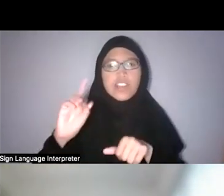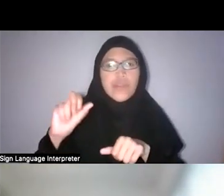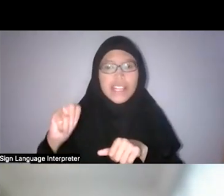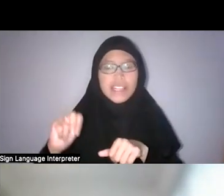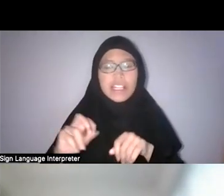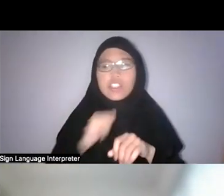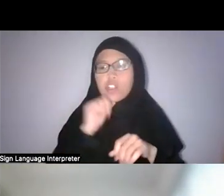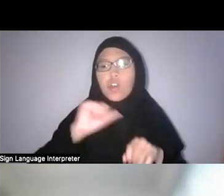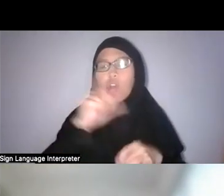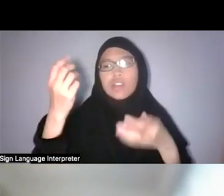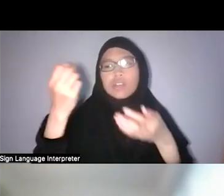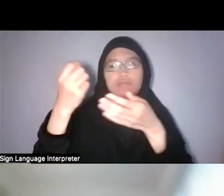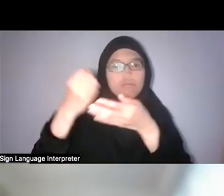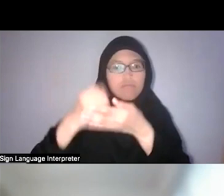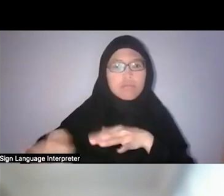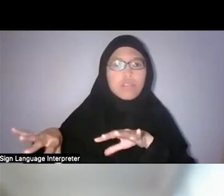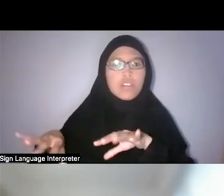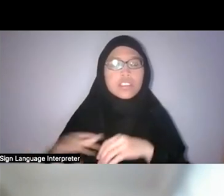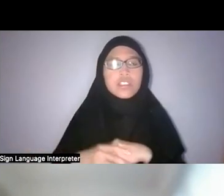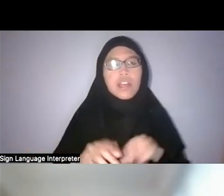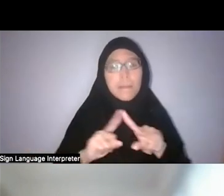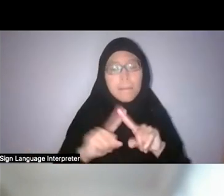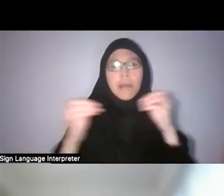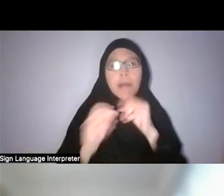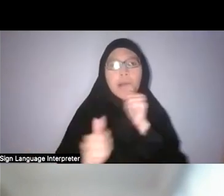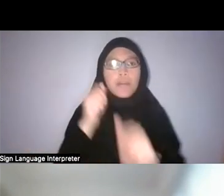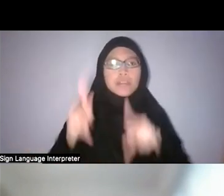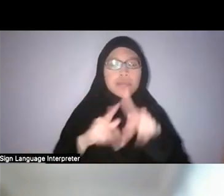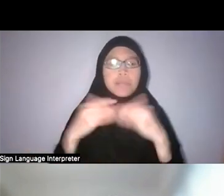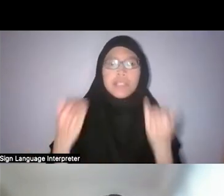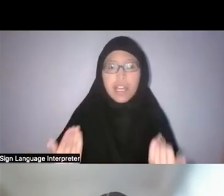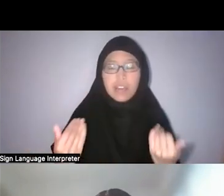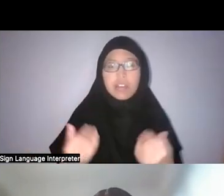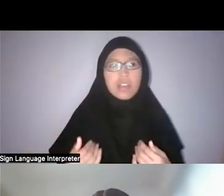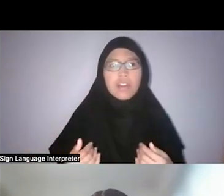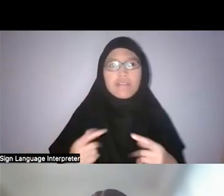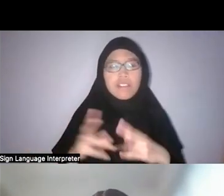But, you know, most people in Singapore in the present are dislocated from many of these contexts.